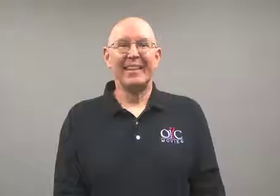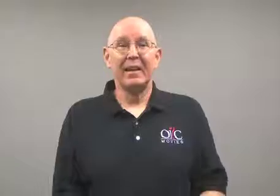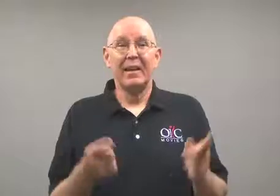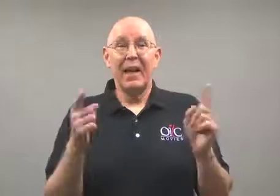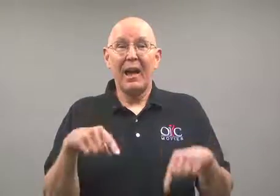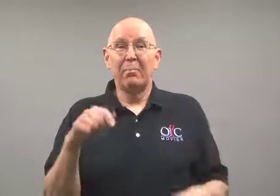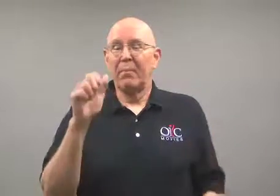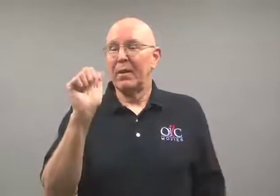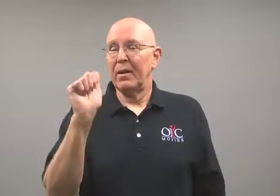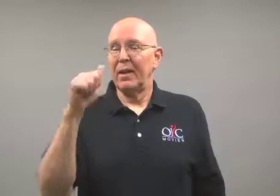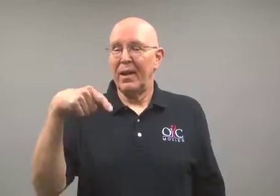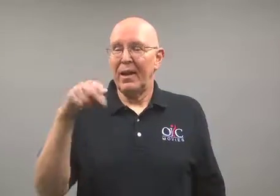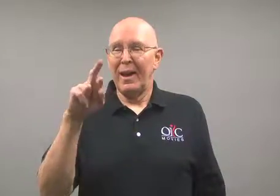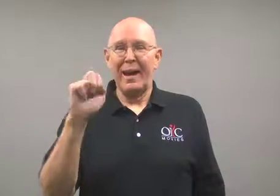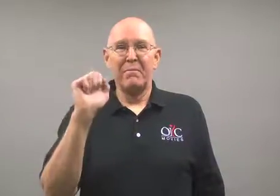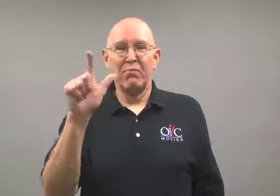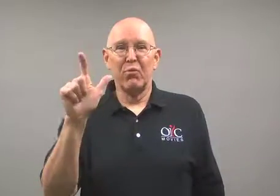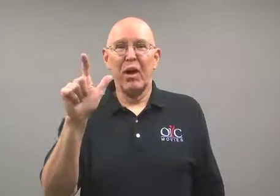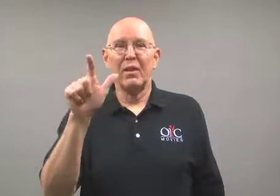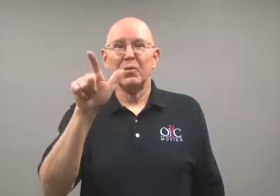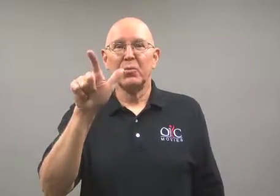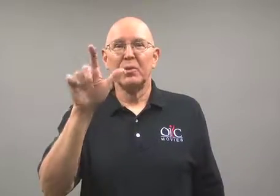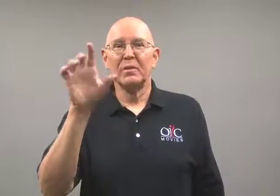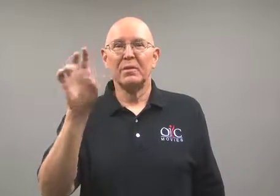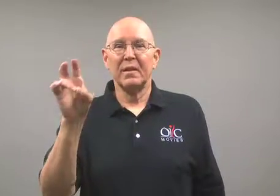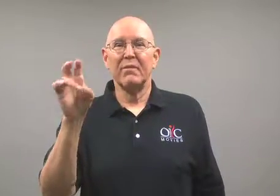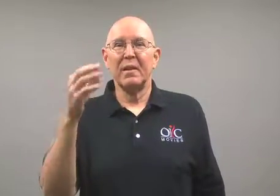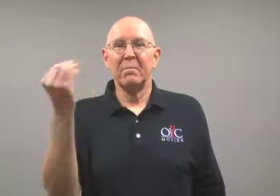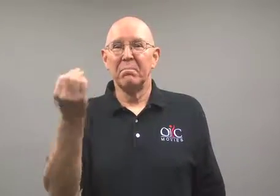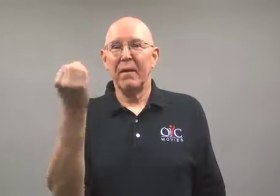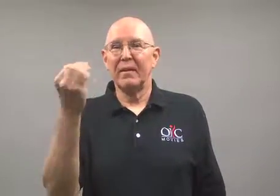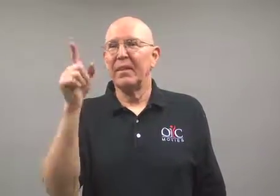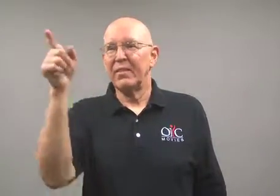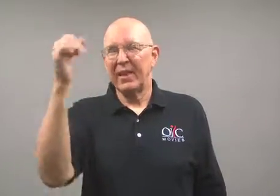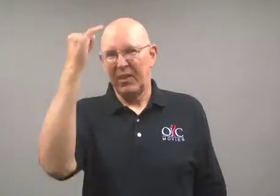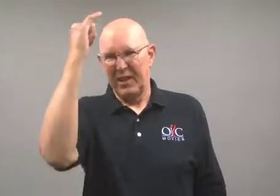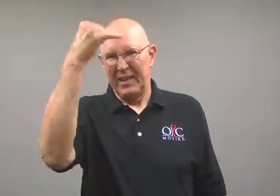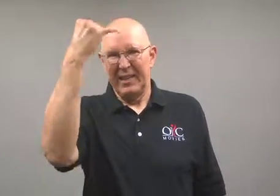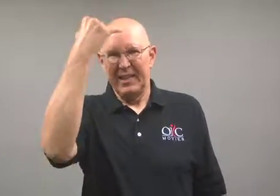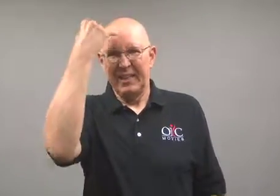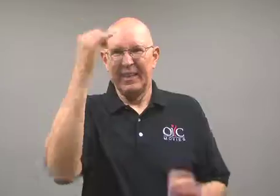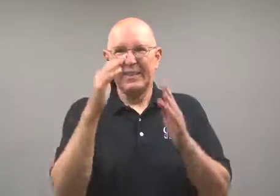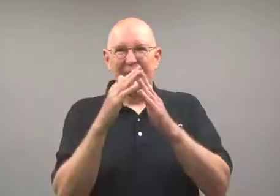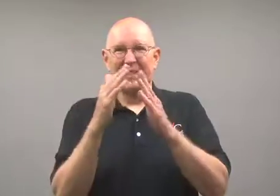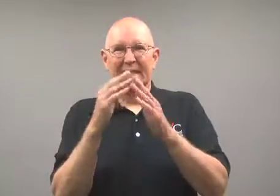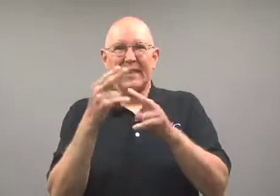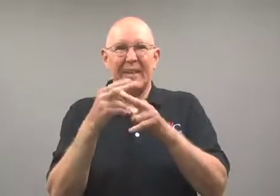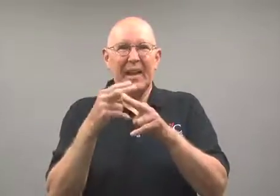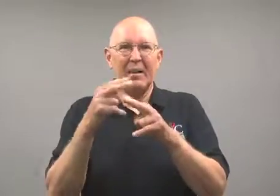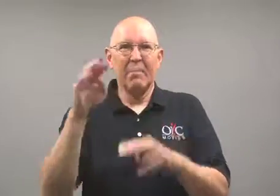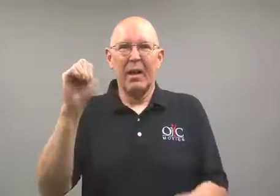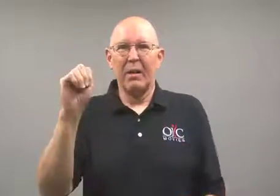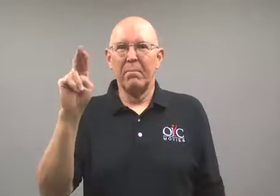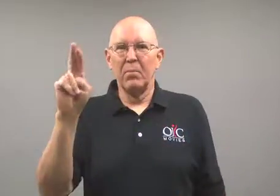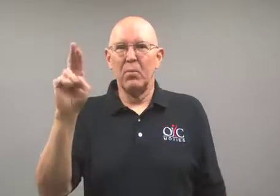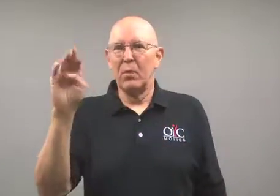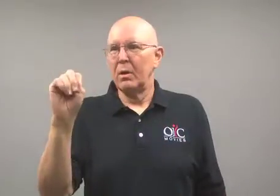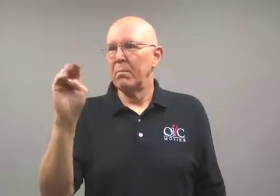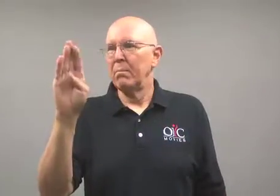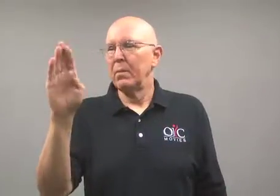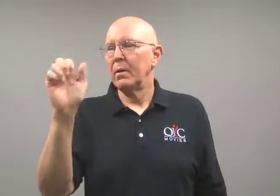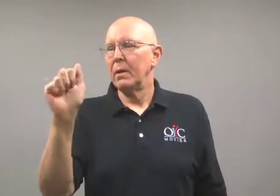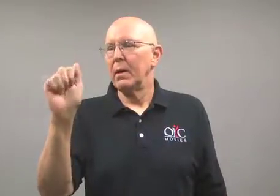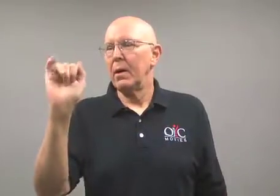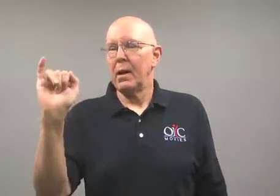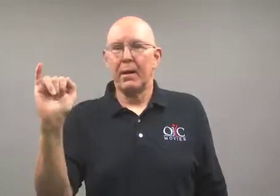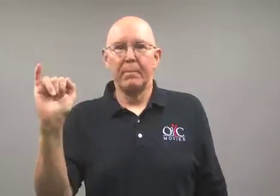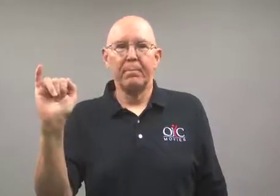This took place on Monday, April 27 in Mumbai, India.